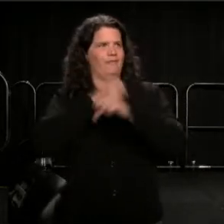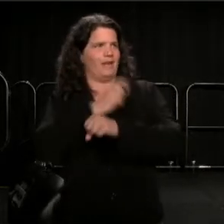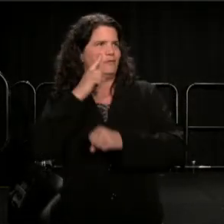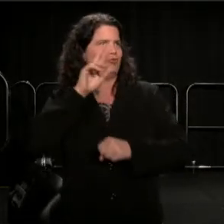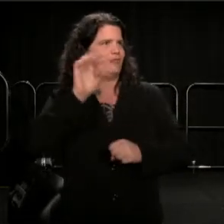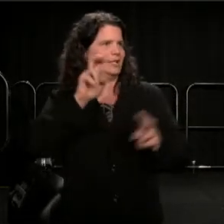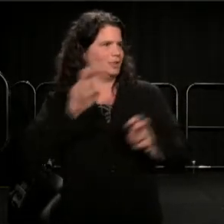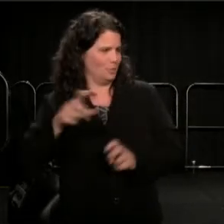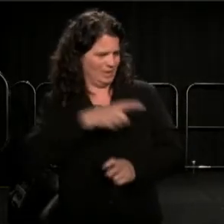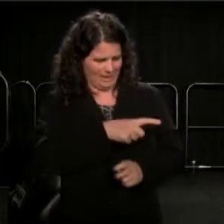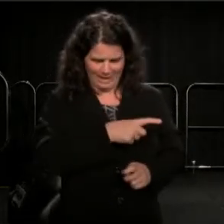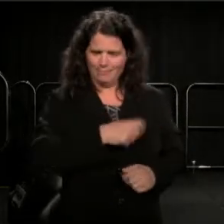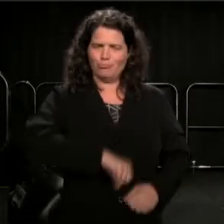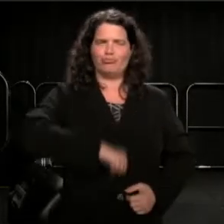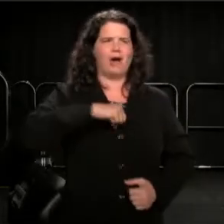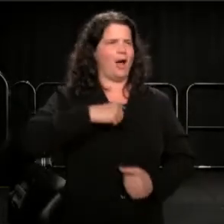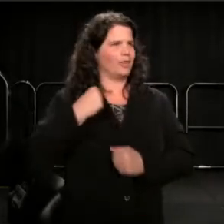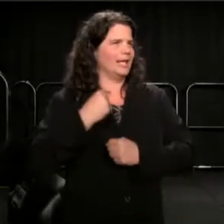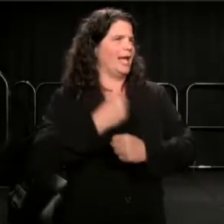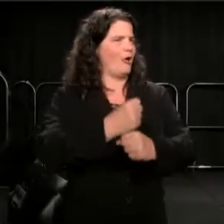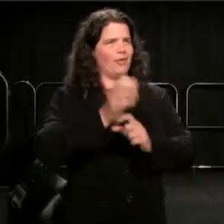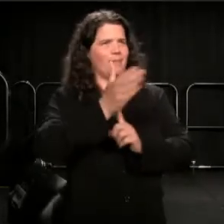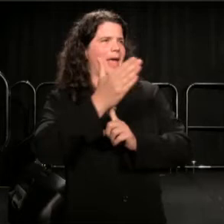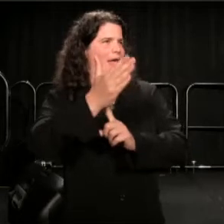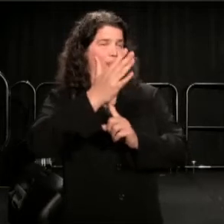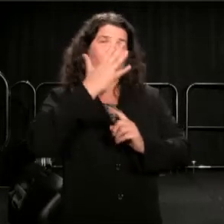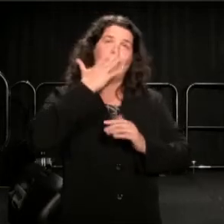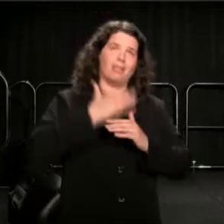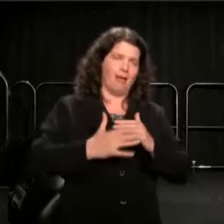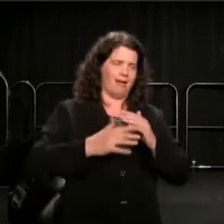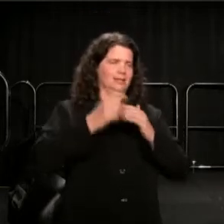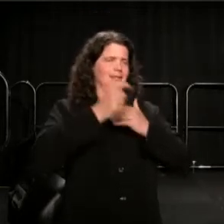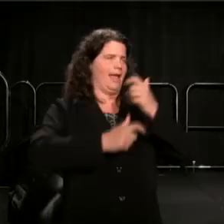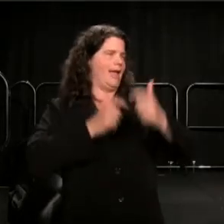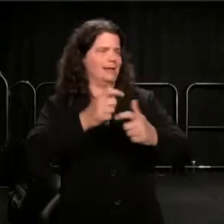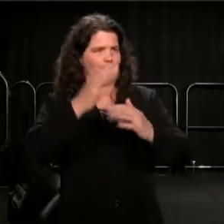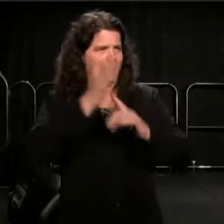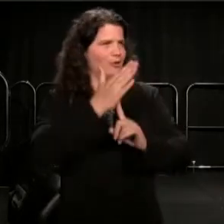From the point of view of his eye, some of you were moved,